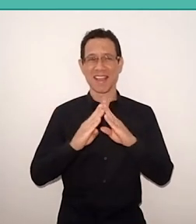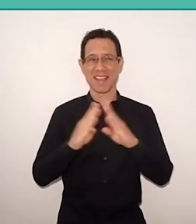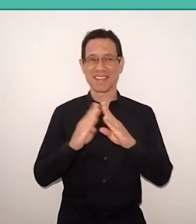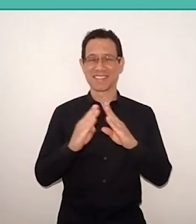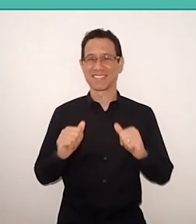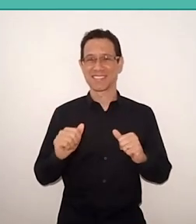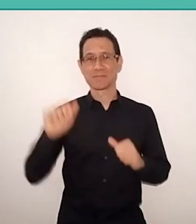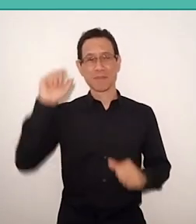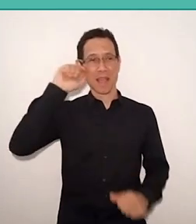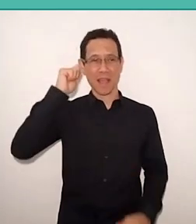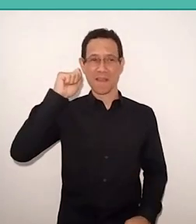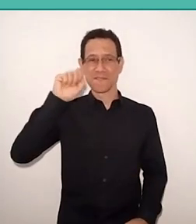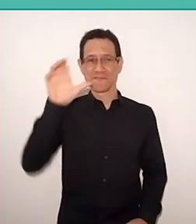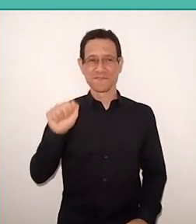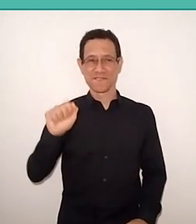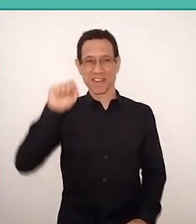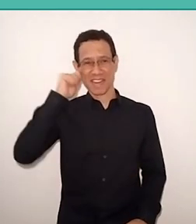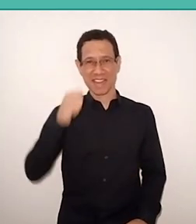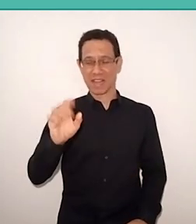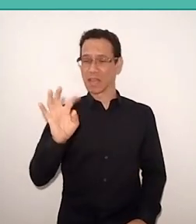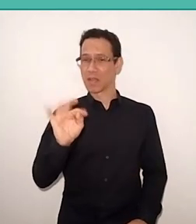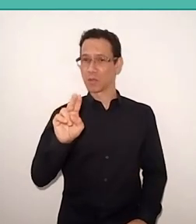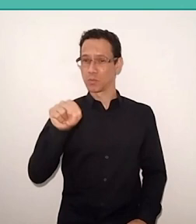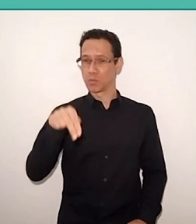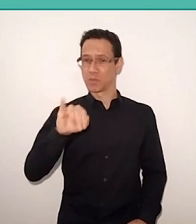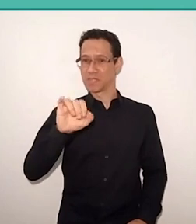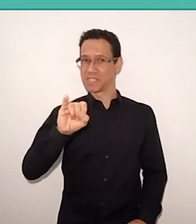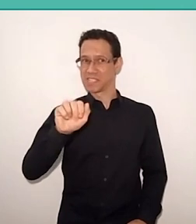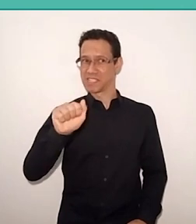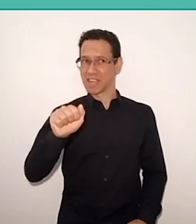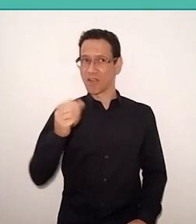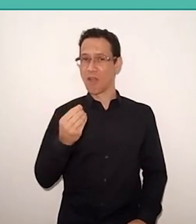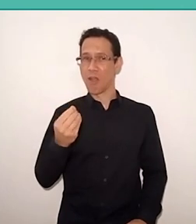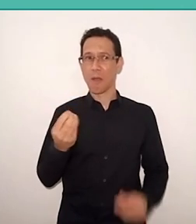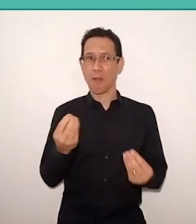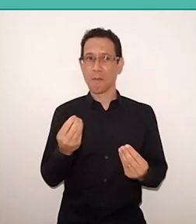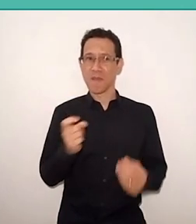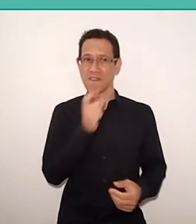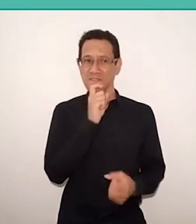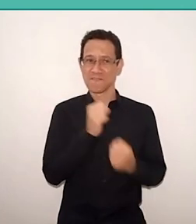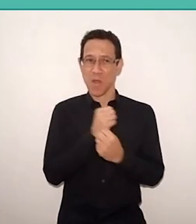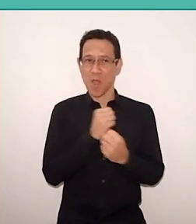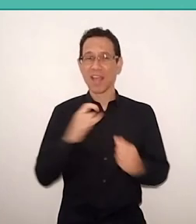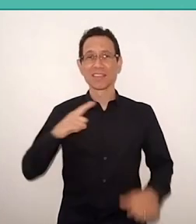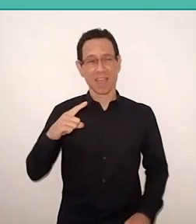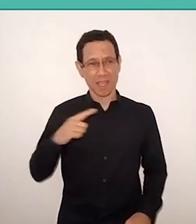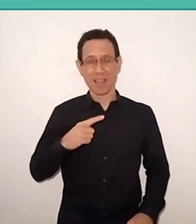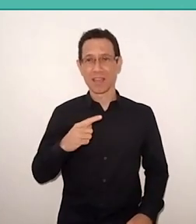to be able to support the cold here in Geneva, because we have snow this week.